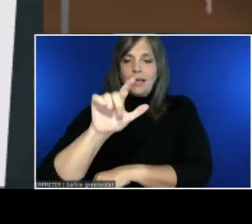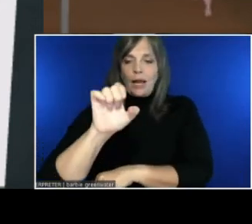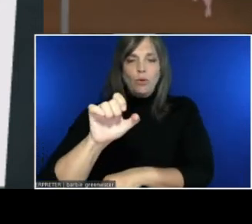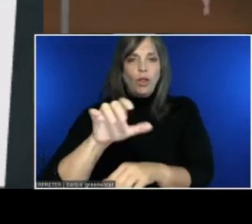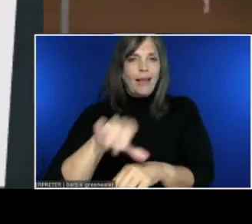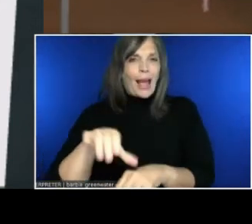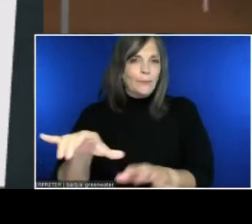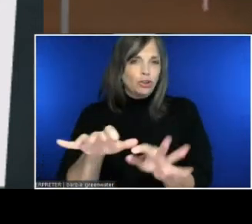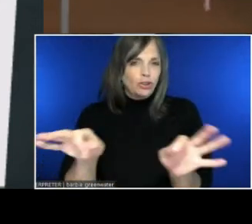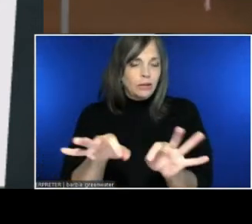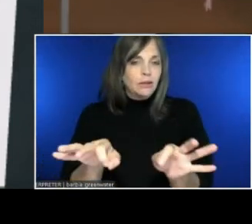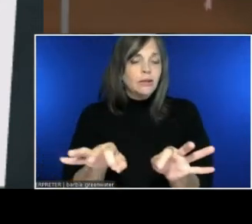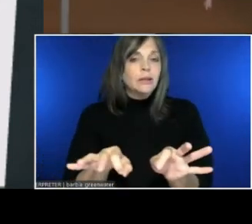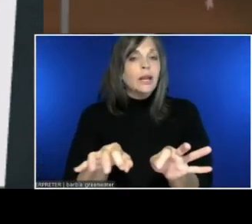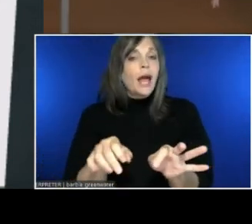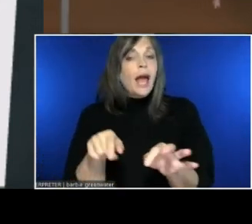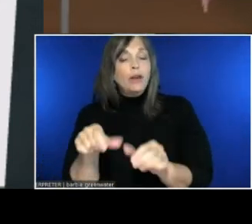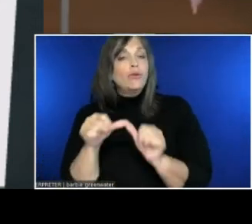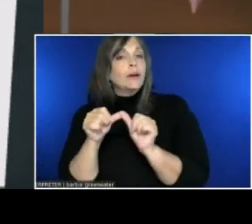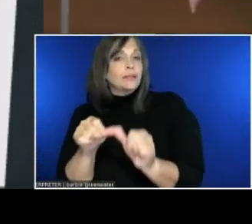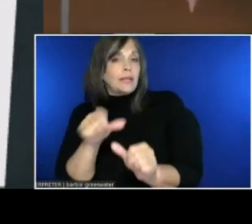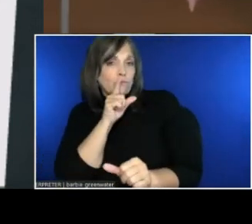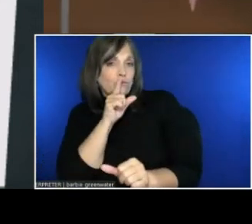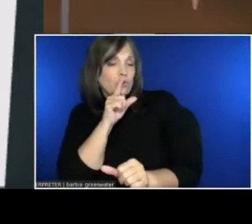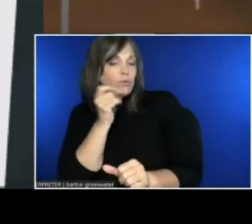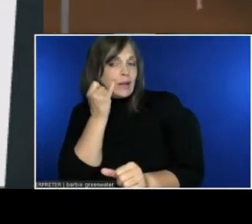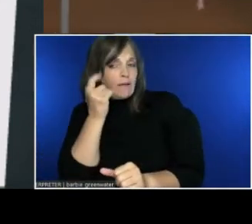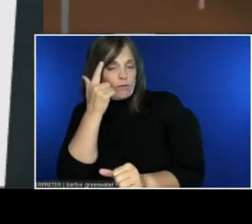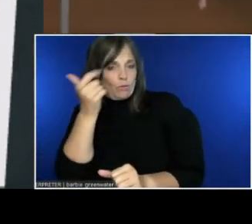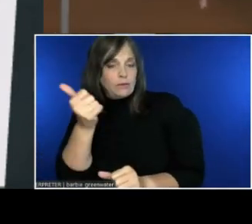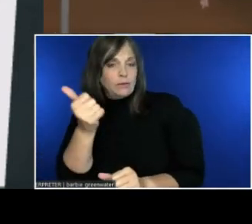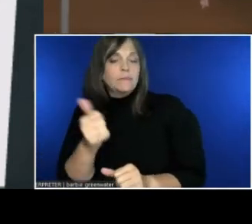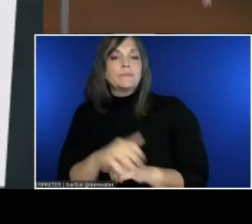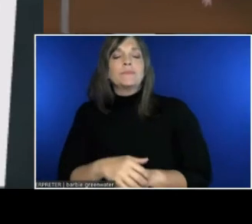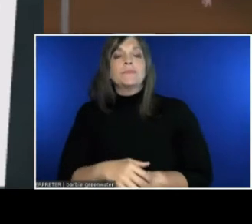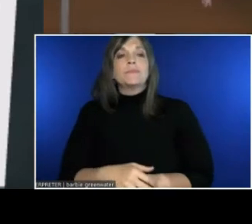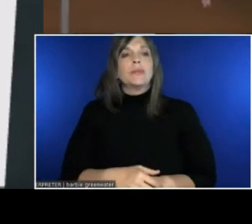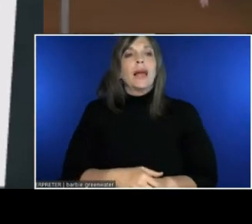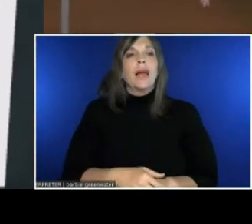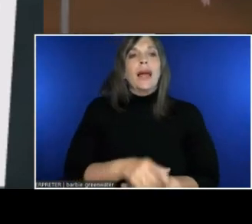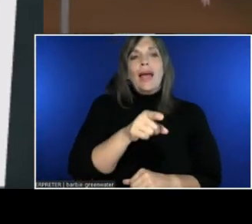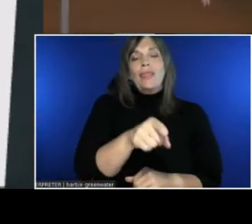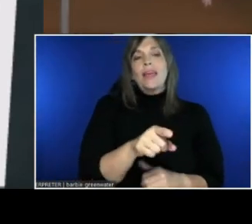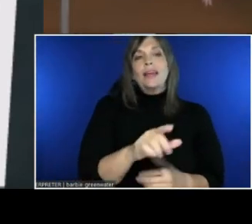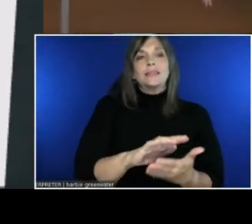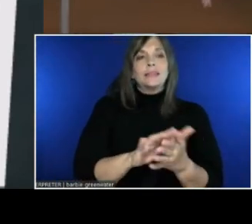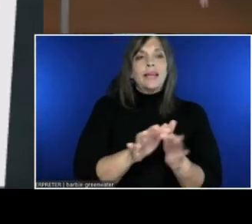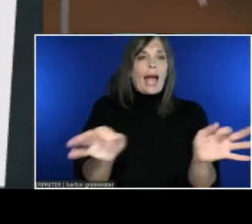Captions are lazily initialized. That means if none of you had shown up for this event today, and I was in here, and talking